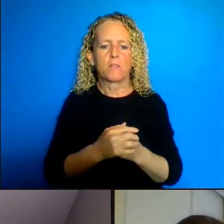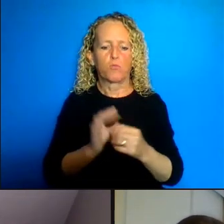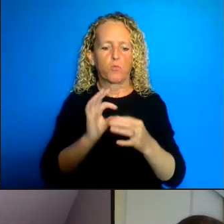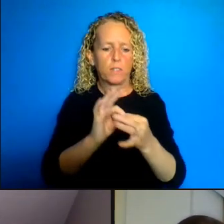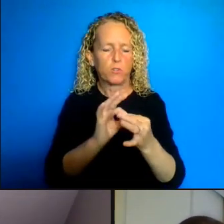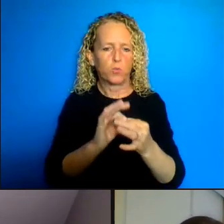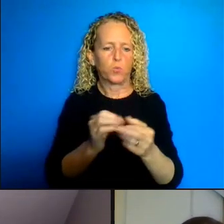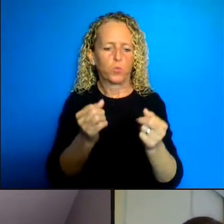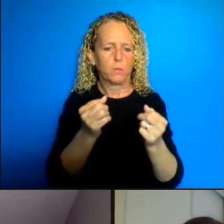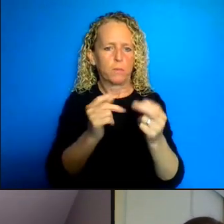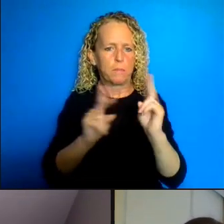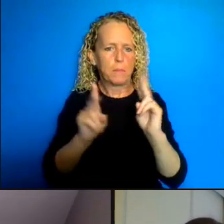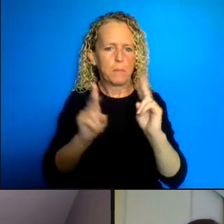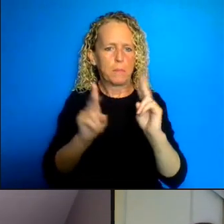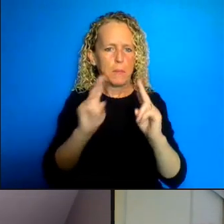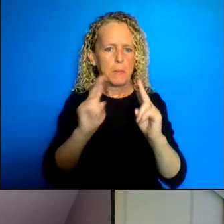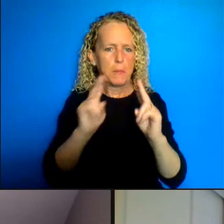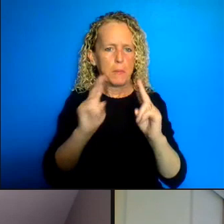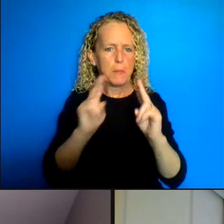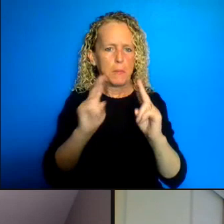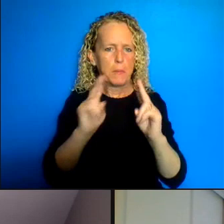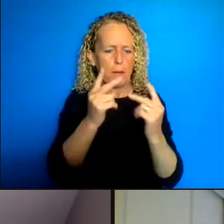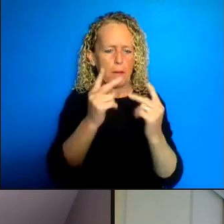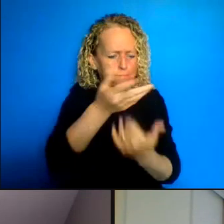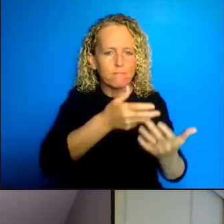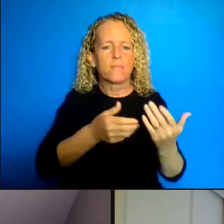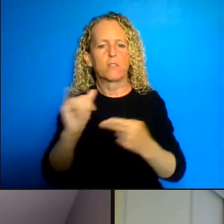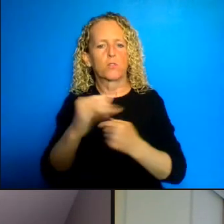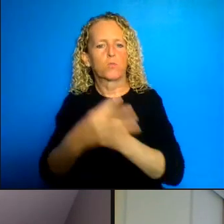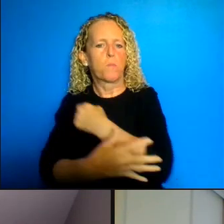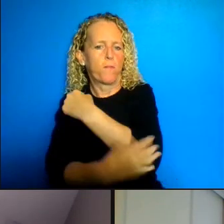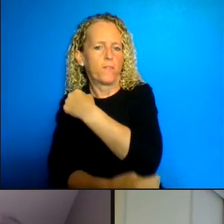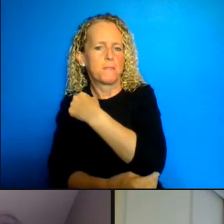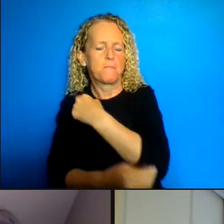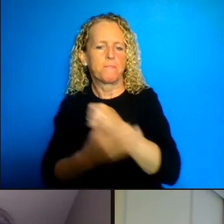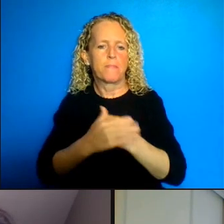very much I know there are lots of questions out there so please post your